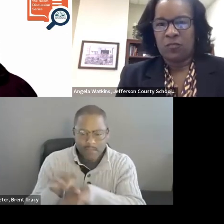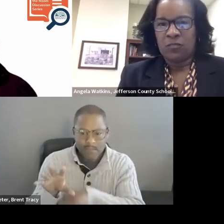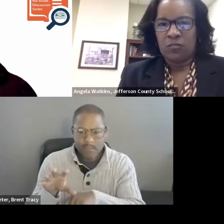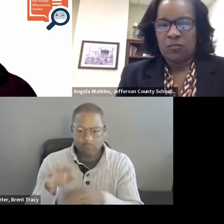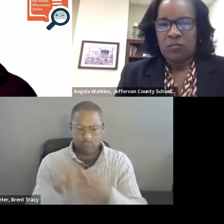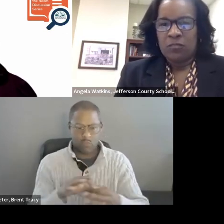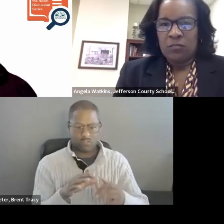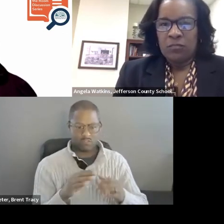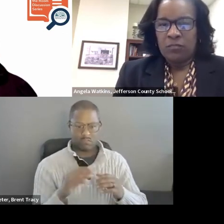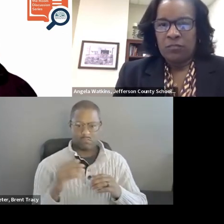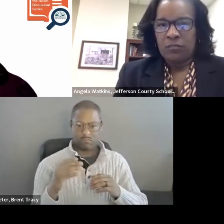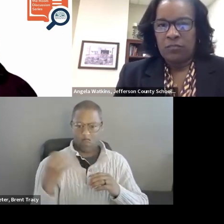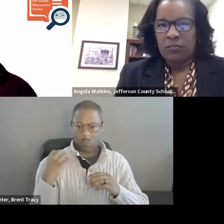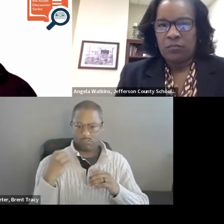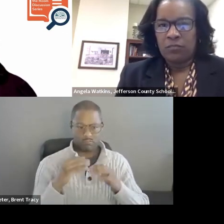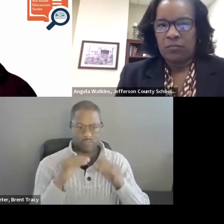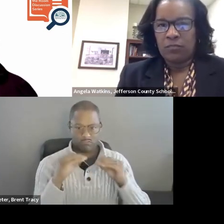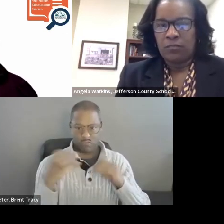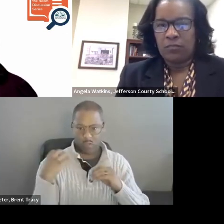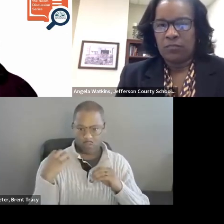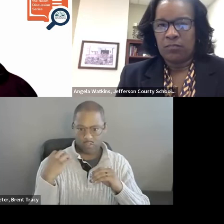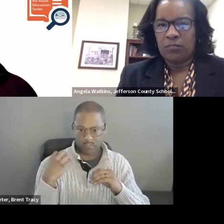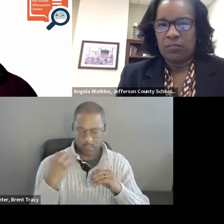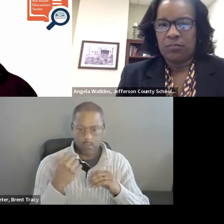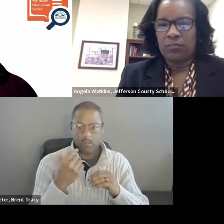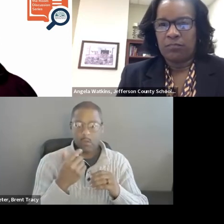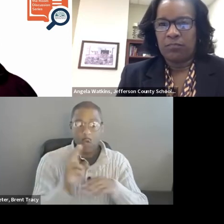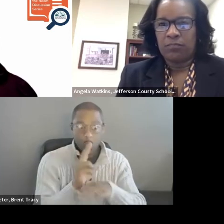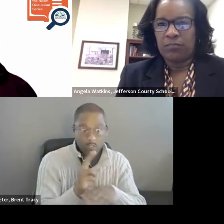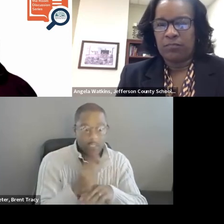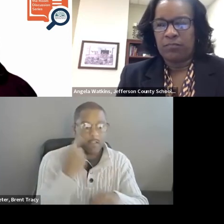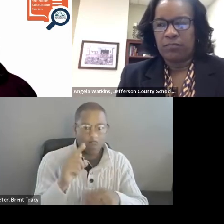improving teacher's implementation of evidence based literacy practices?